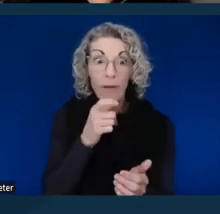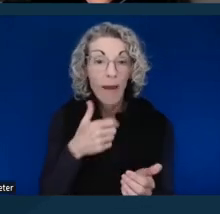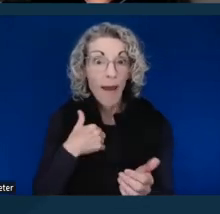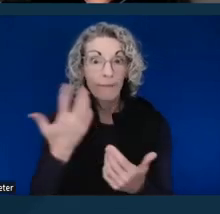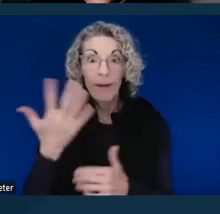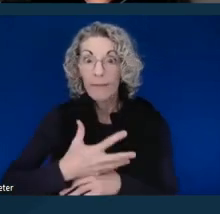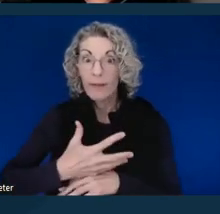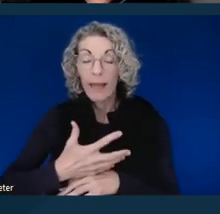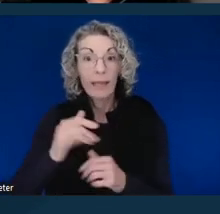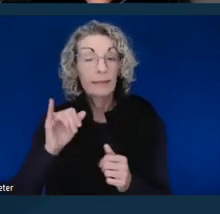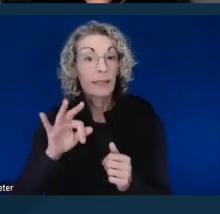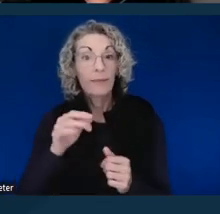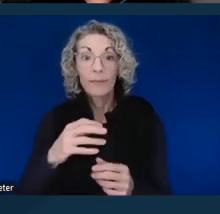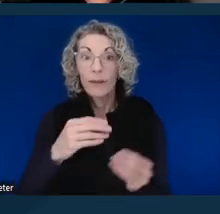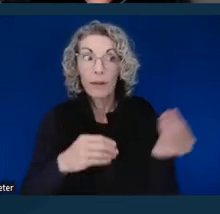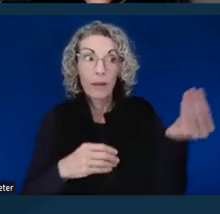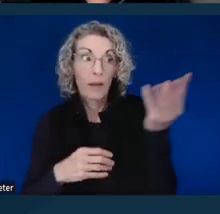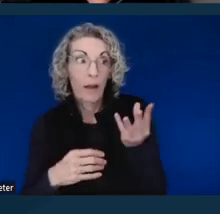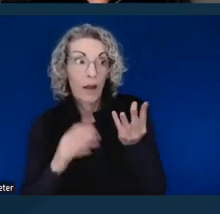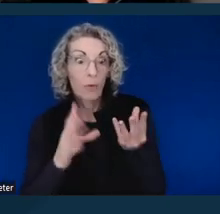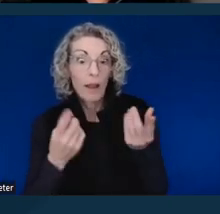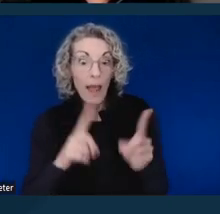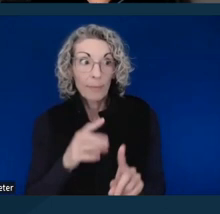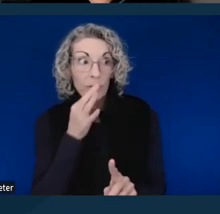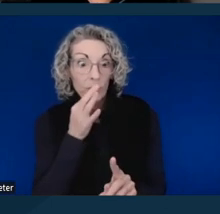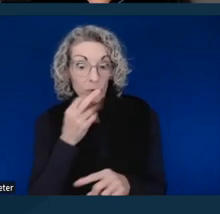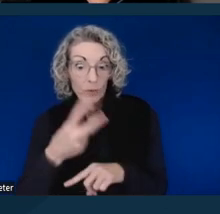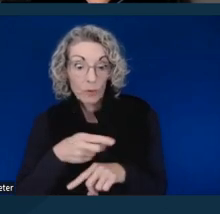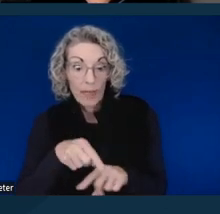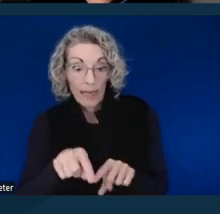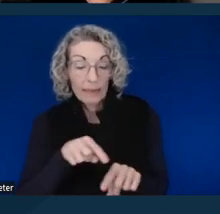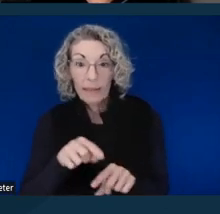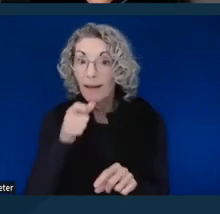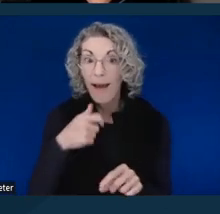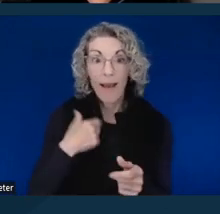that's happening in the next couple of days or something's continued to the next day